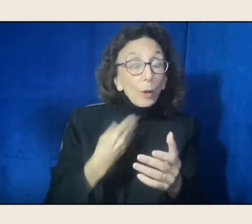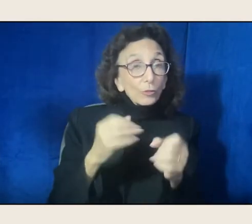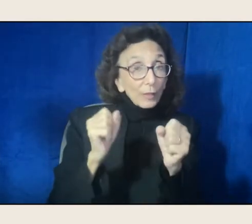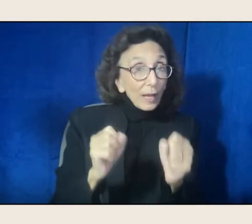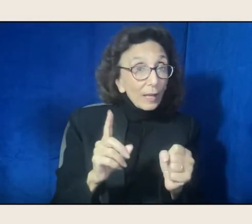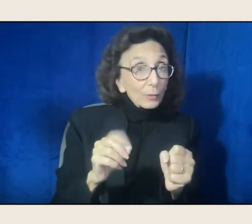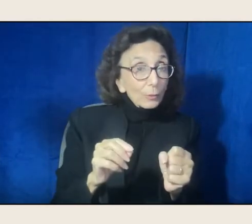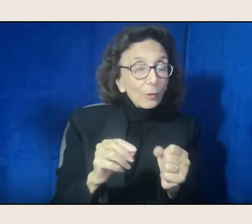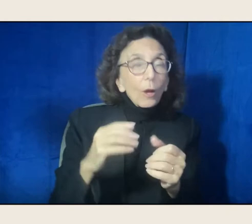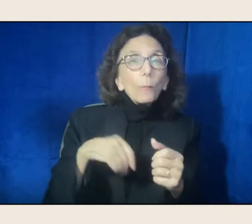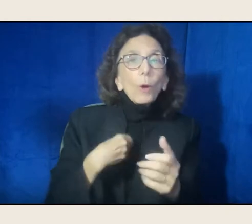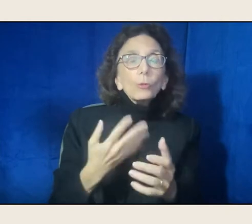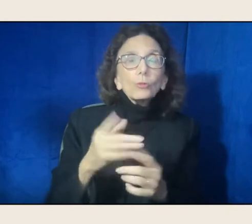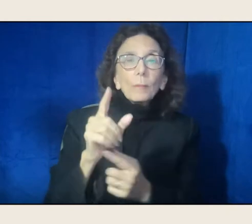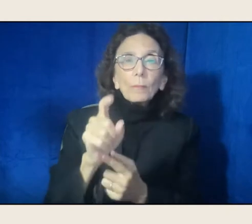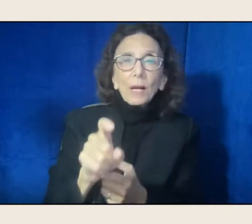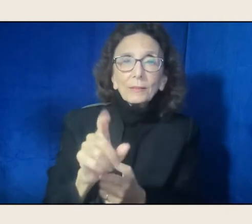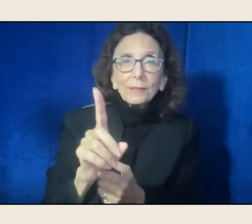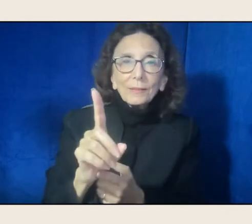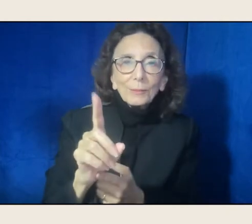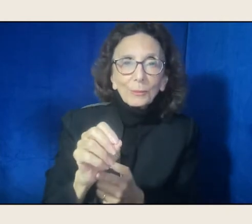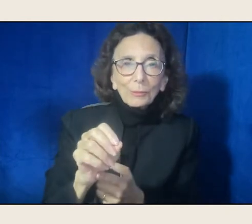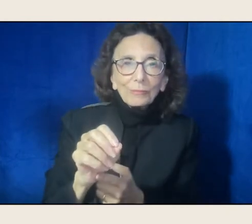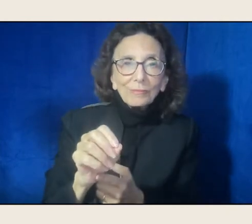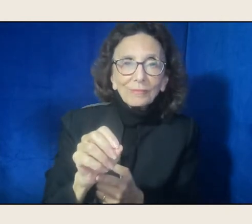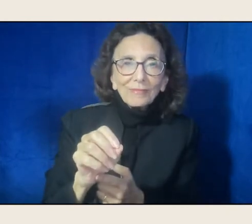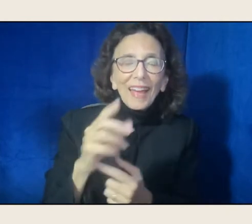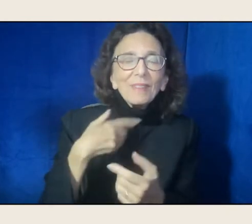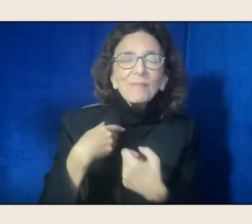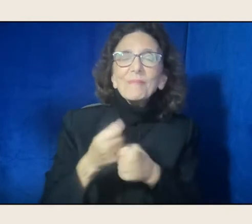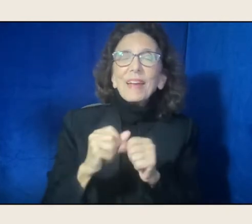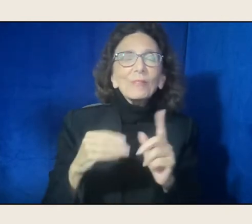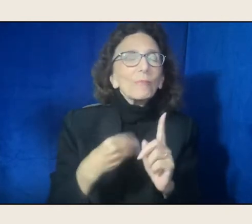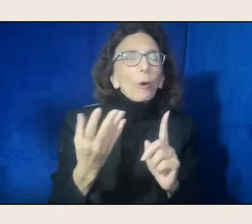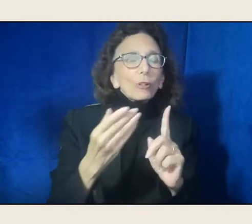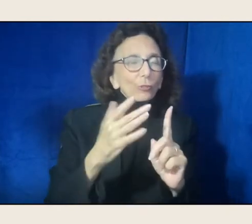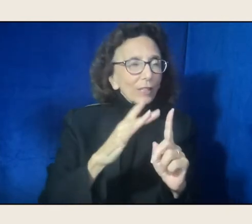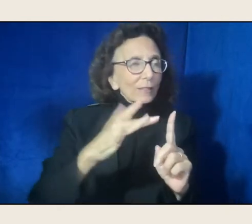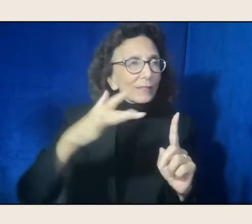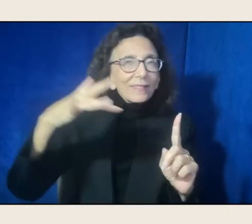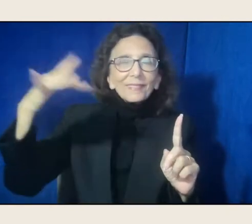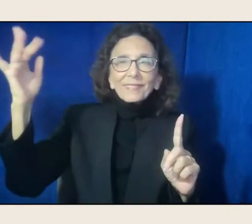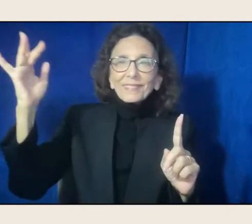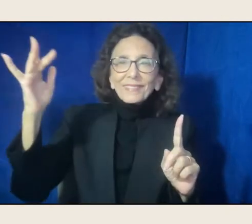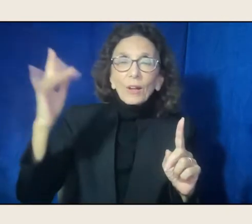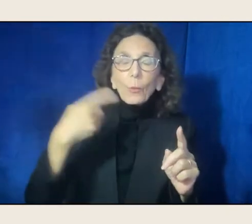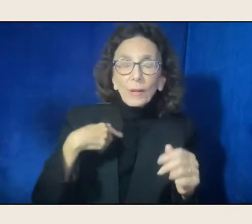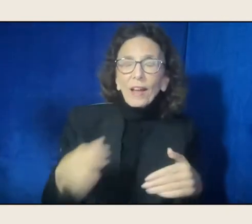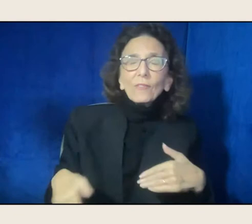shine ever brighter. I think of when I first encountered Joy's work